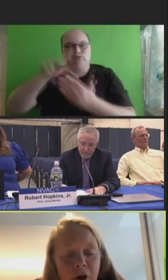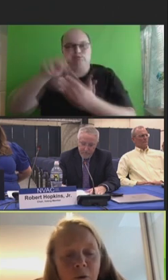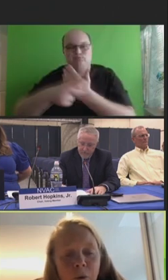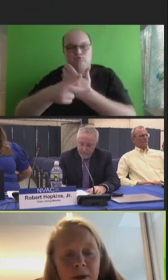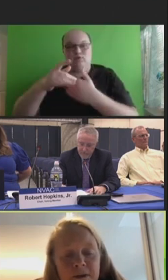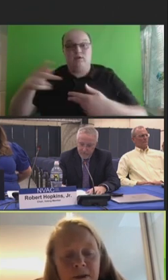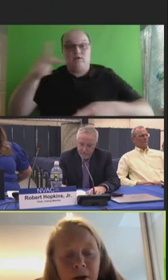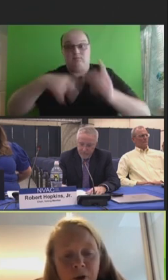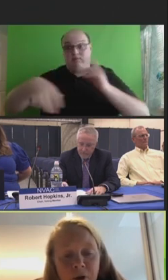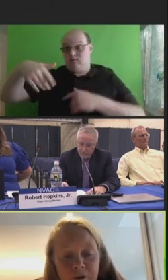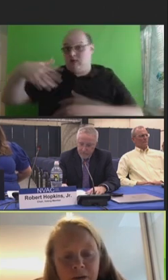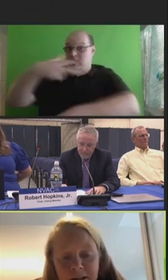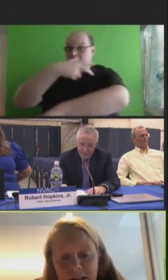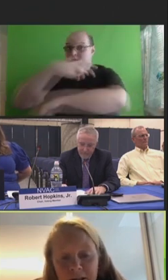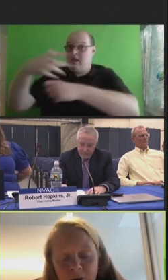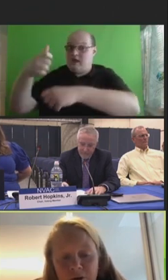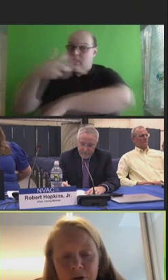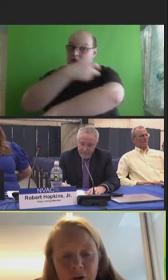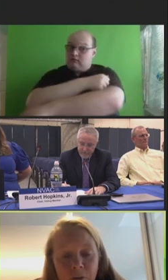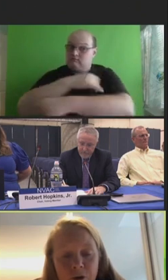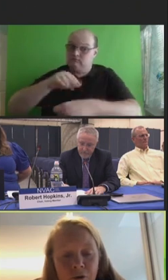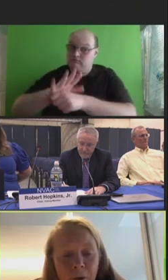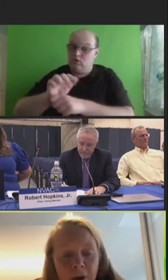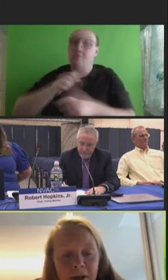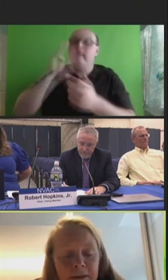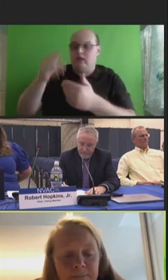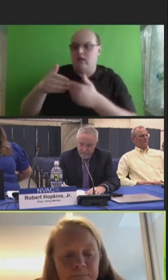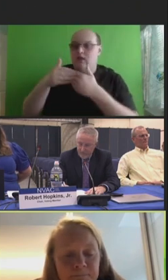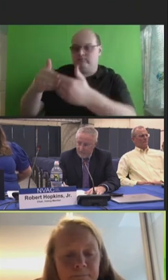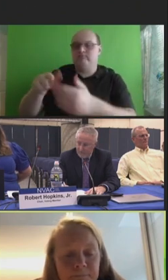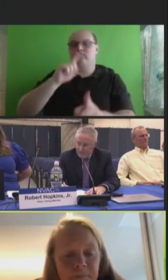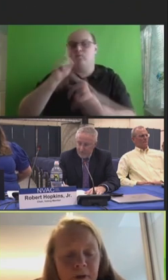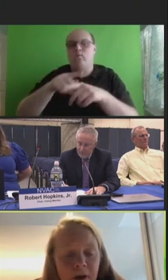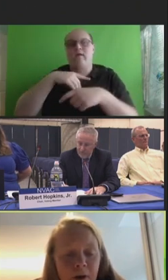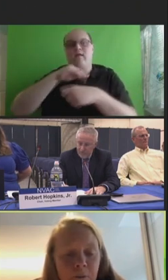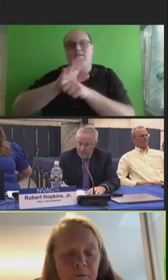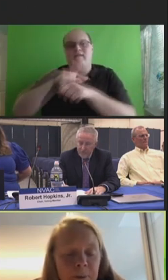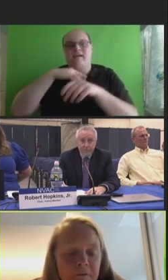uninsured adults once COVID vaccine goes to the commercial market.